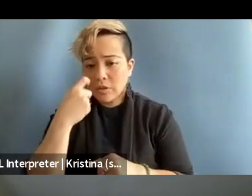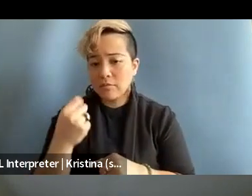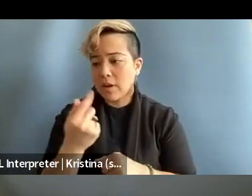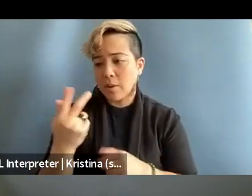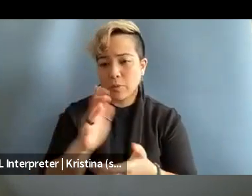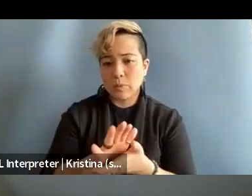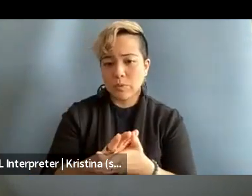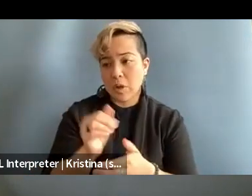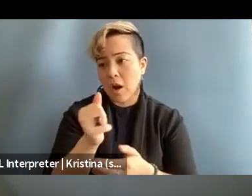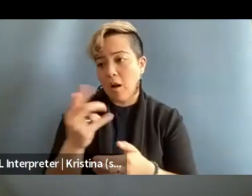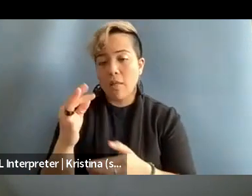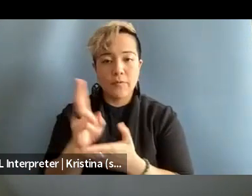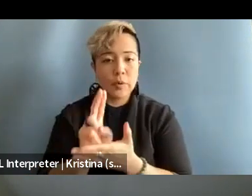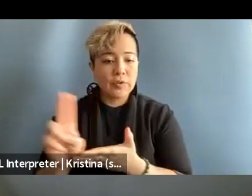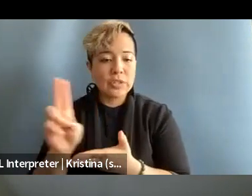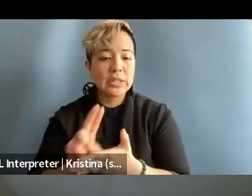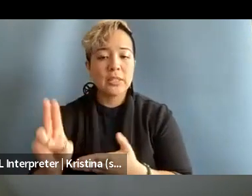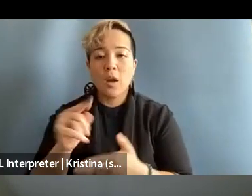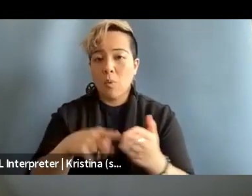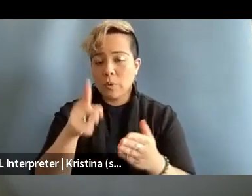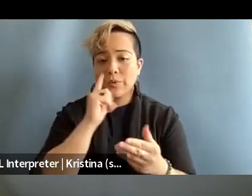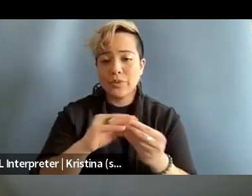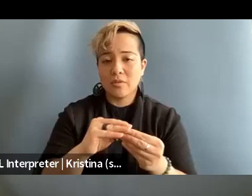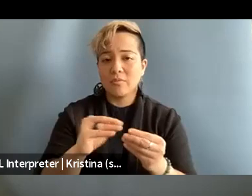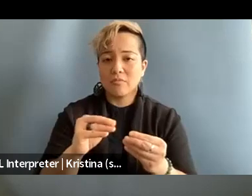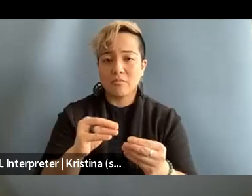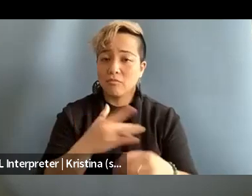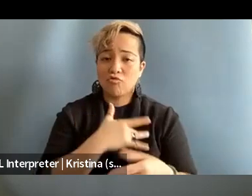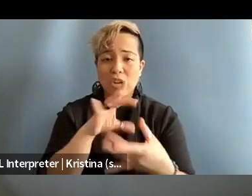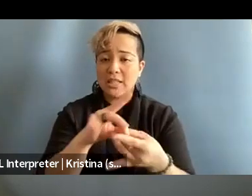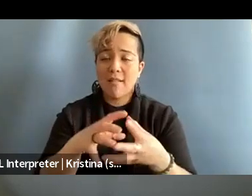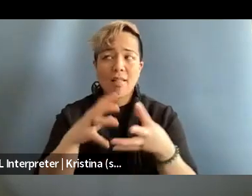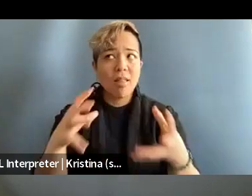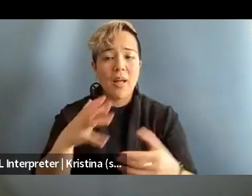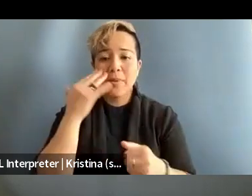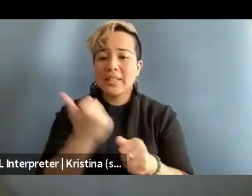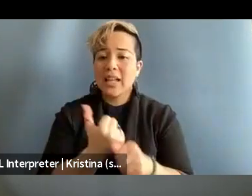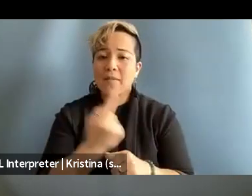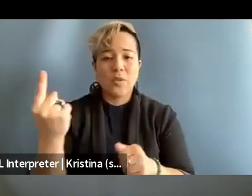couple of universities and what you said is resonating a lot because everyone was saying the same thing.